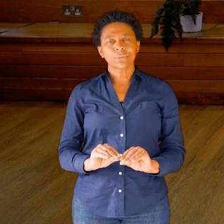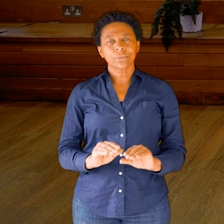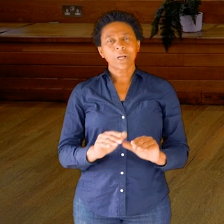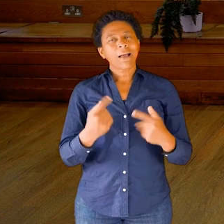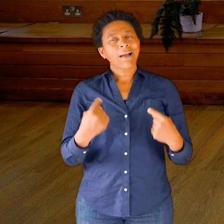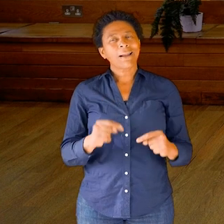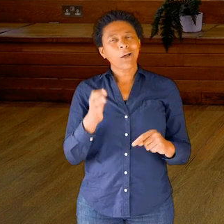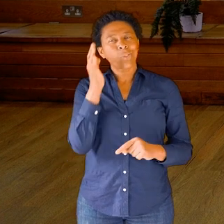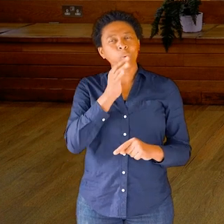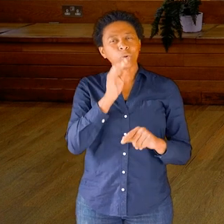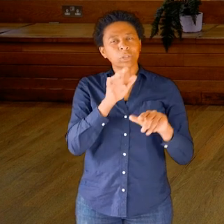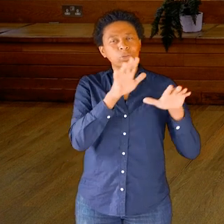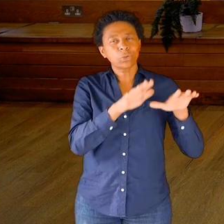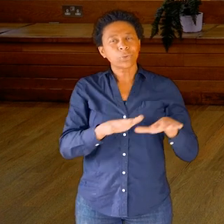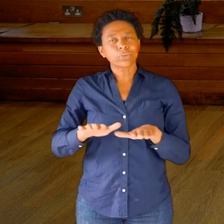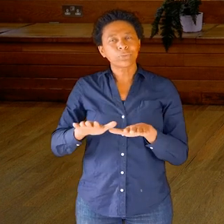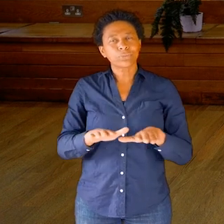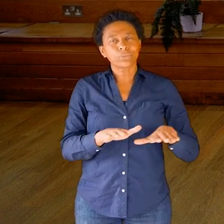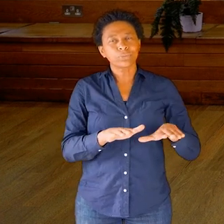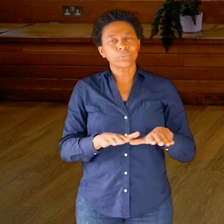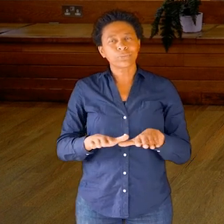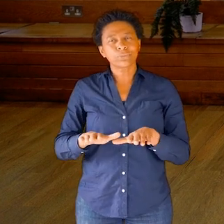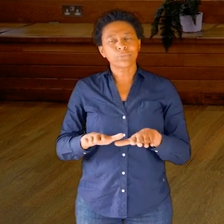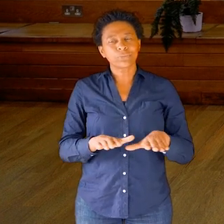settling period towards rest.